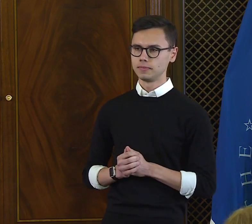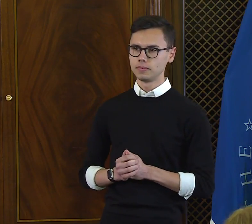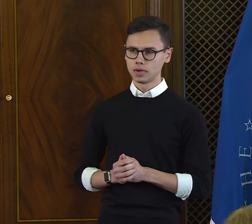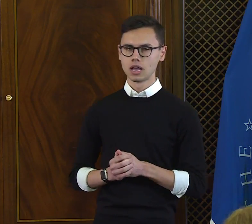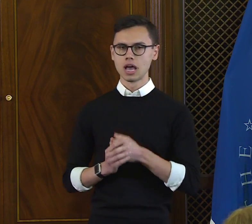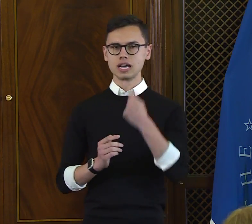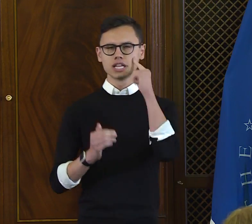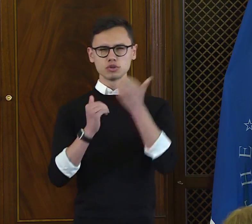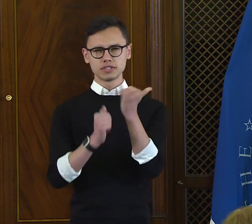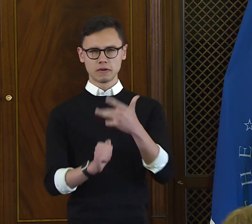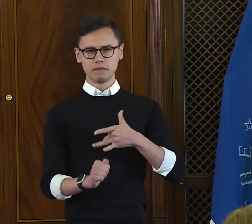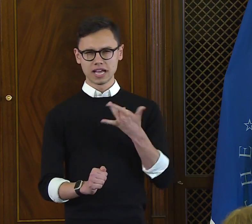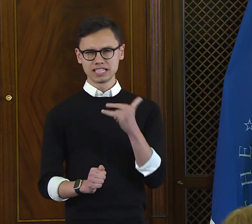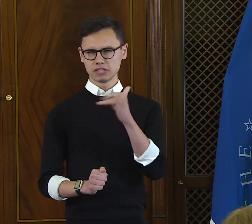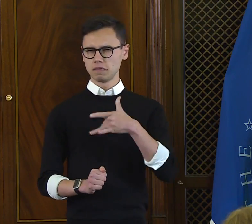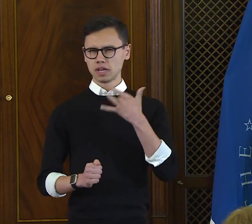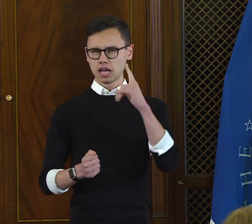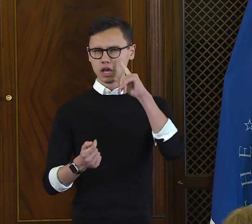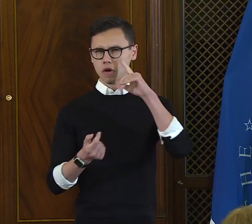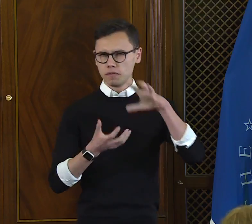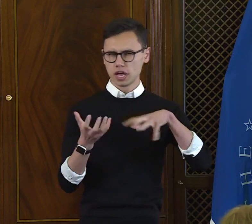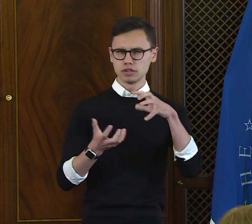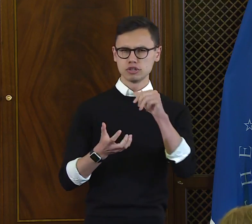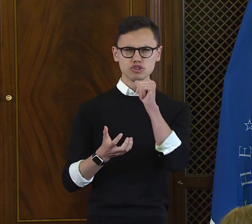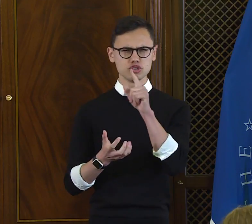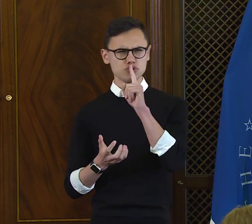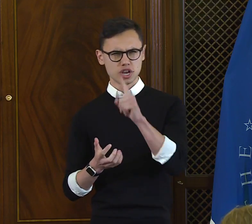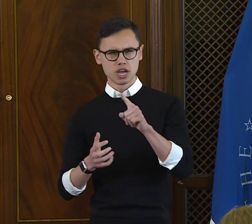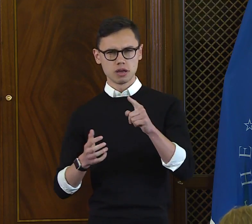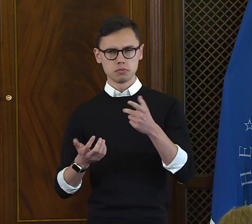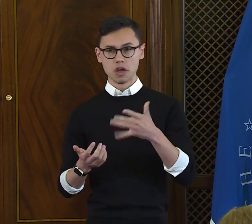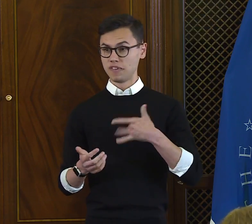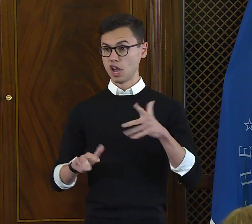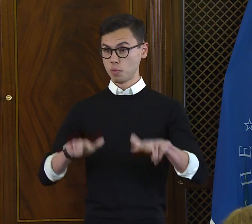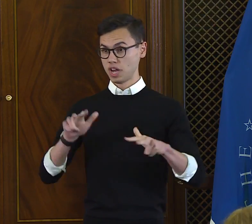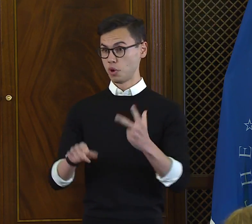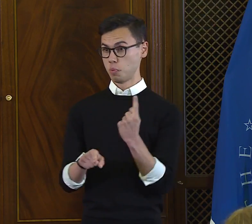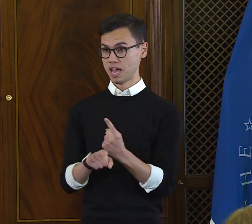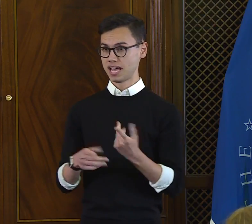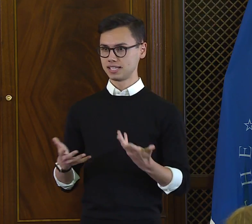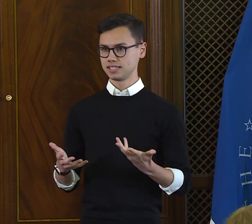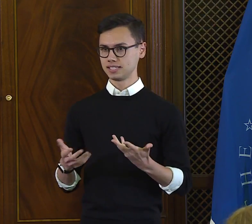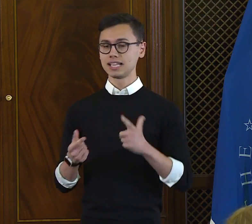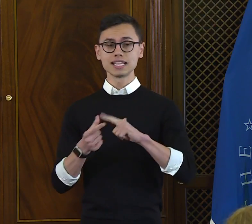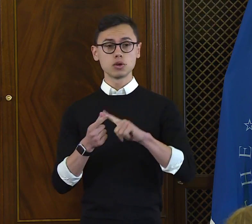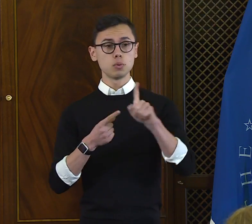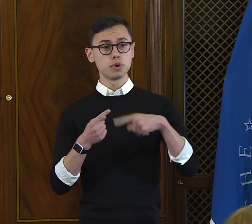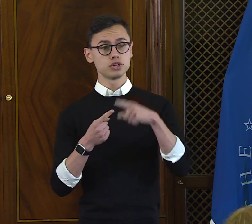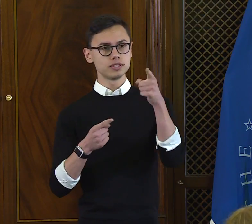without the interpreter voicing for me, how did that feel? How did it feel to be left in the dark? I'm sure it was awkward, right?